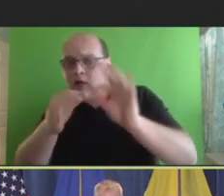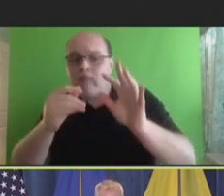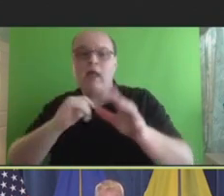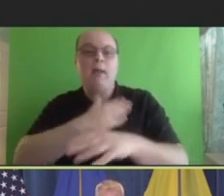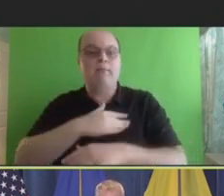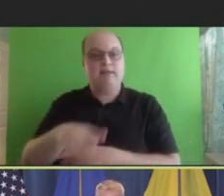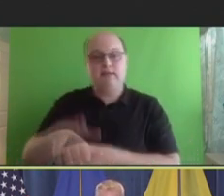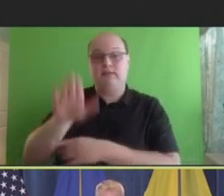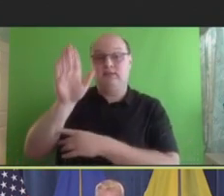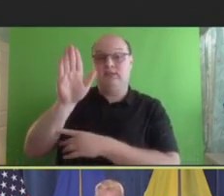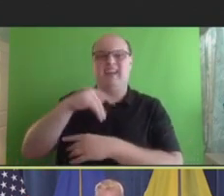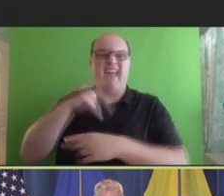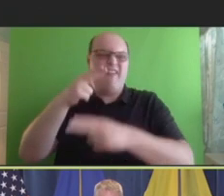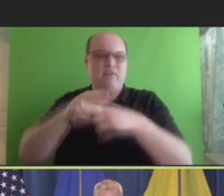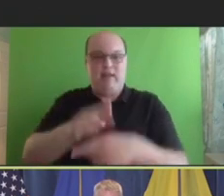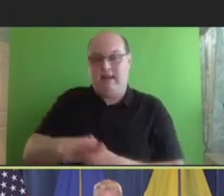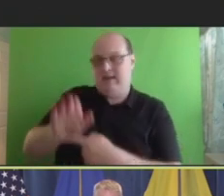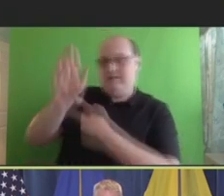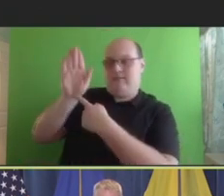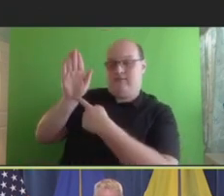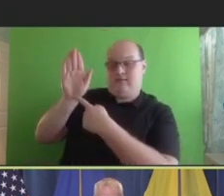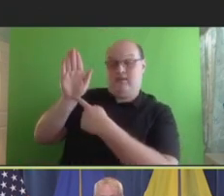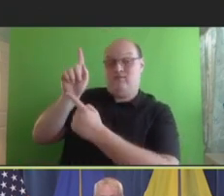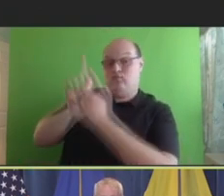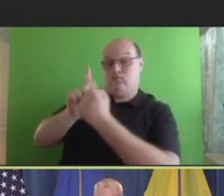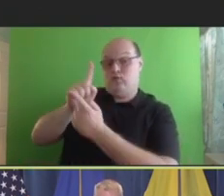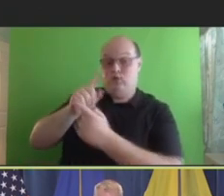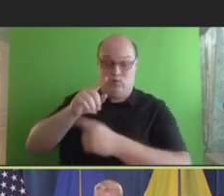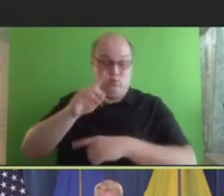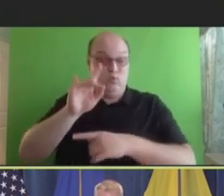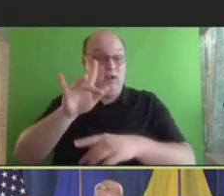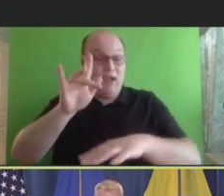your nameplate if you're attending in-person or raise your hand on the virtual platform